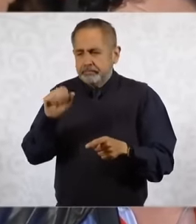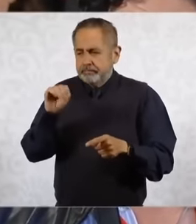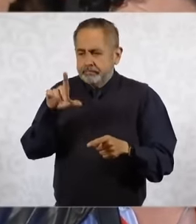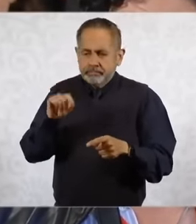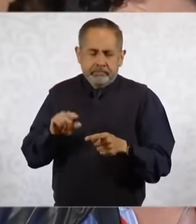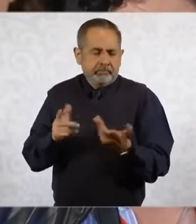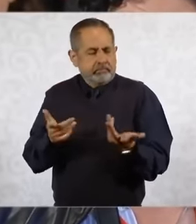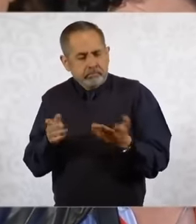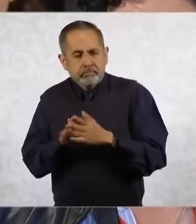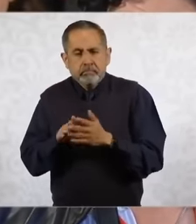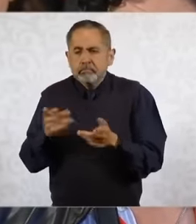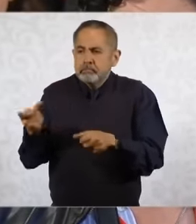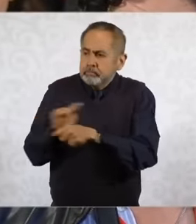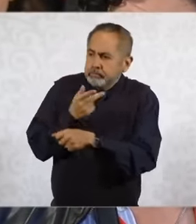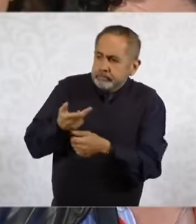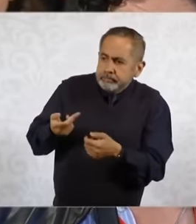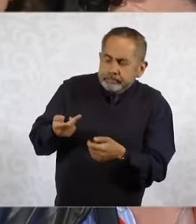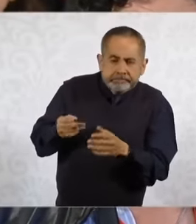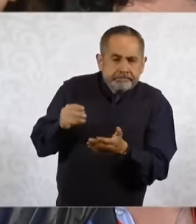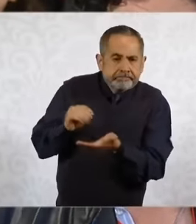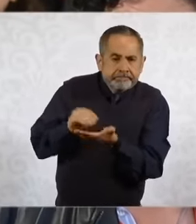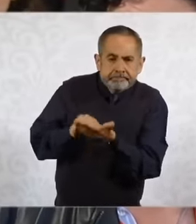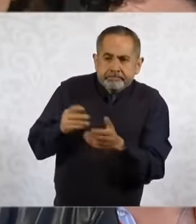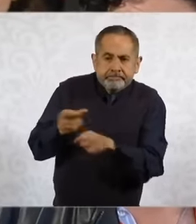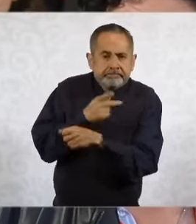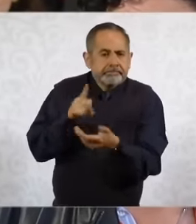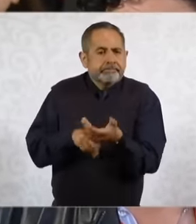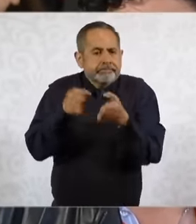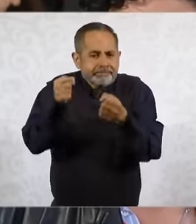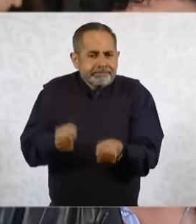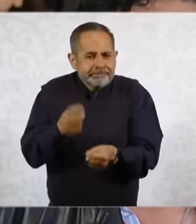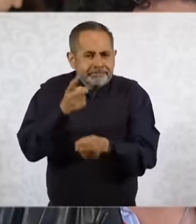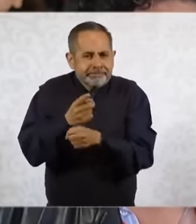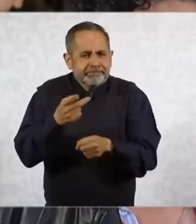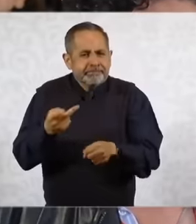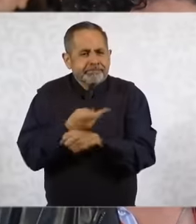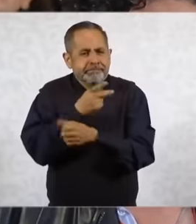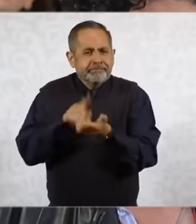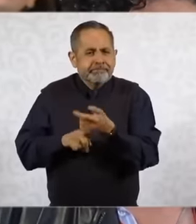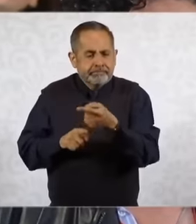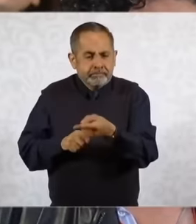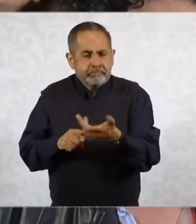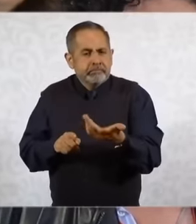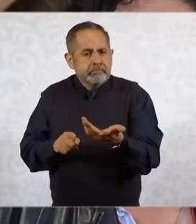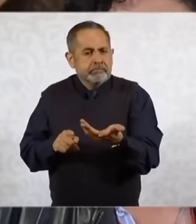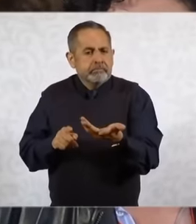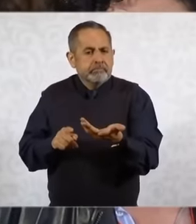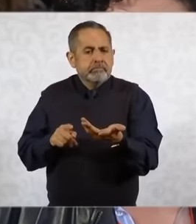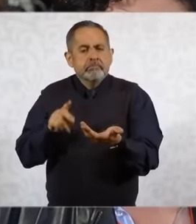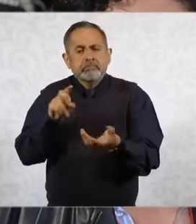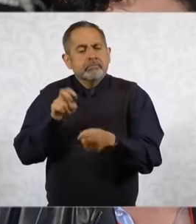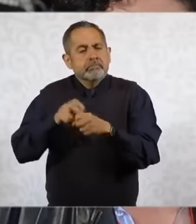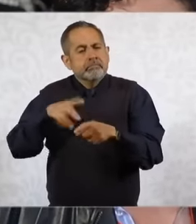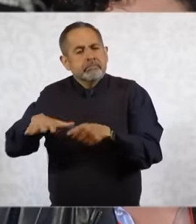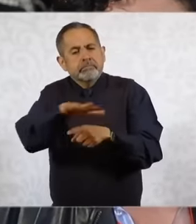to the reporter from the magazine Proceso just as President López Obrador did